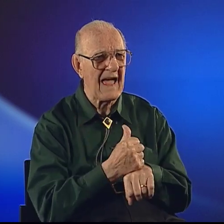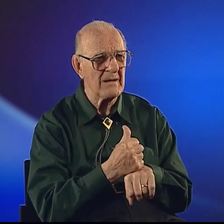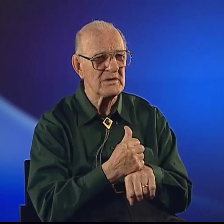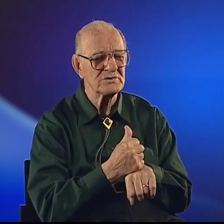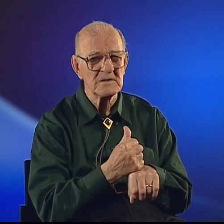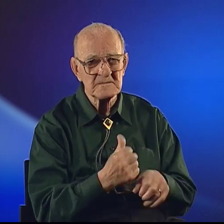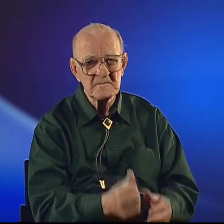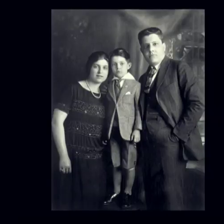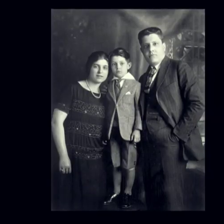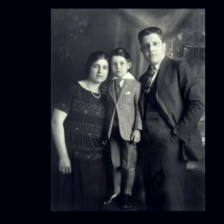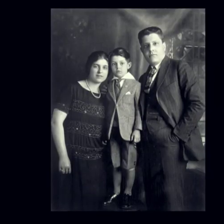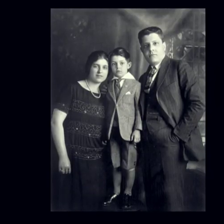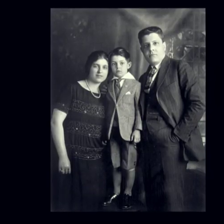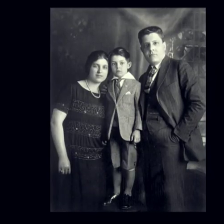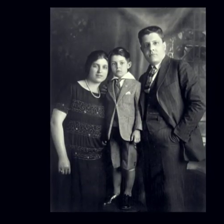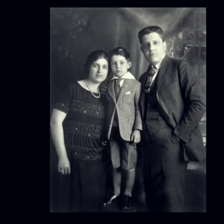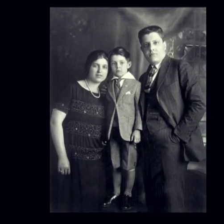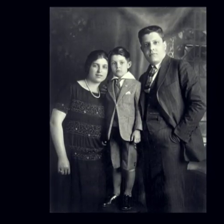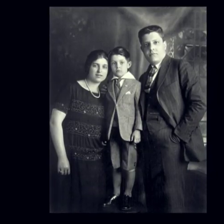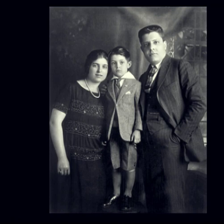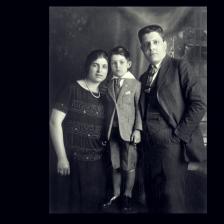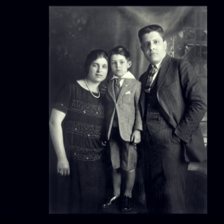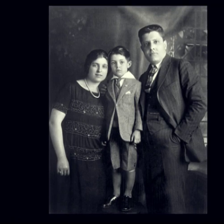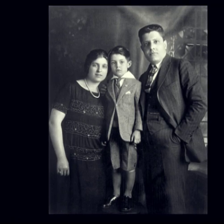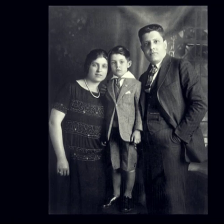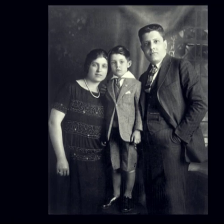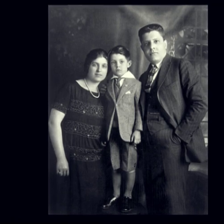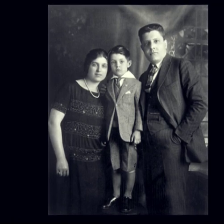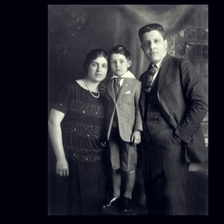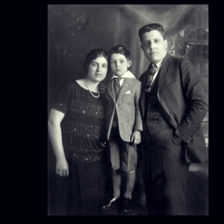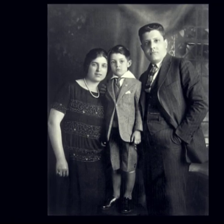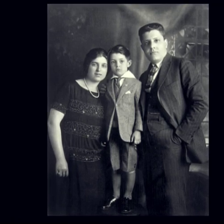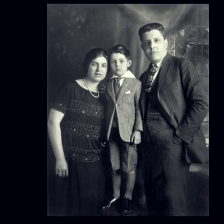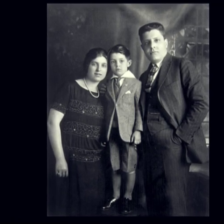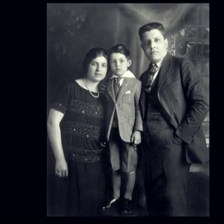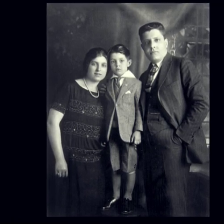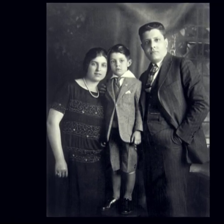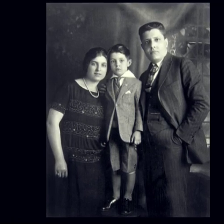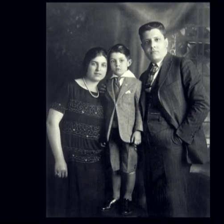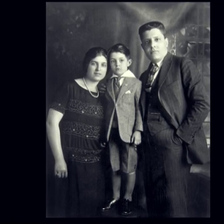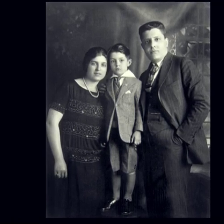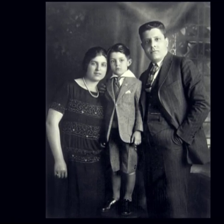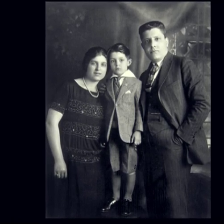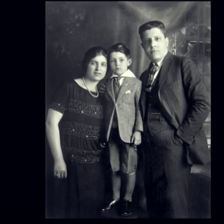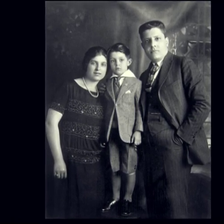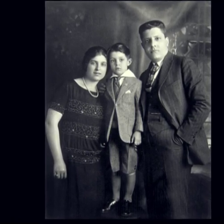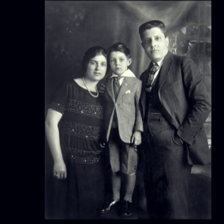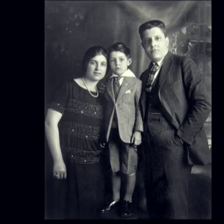Coming from an Italian family, my father loved opera,